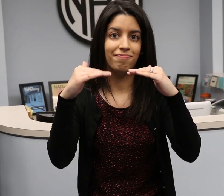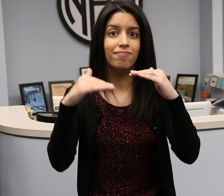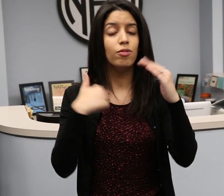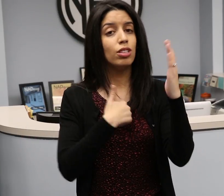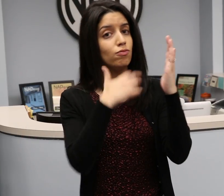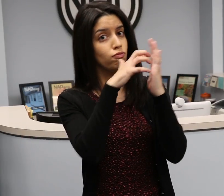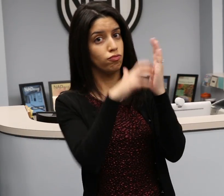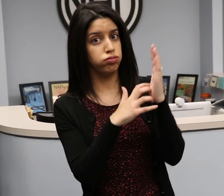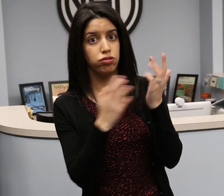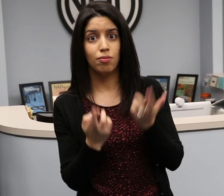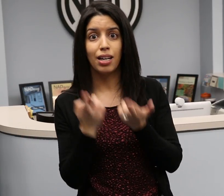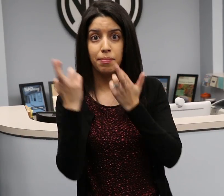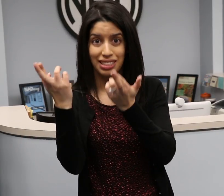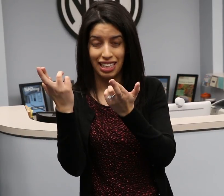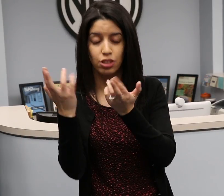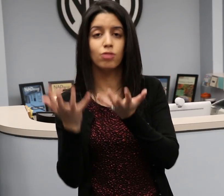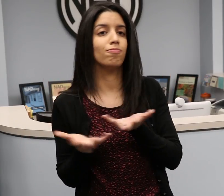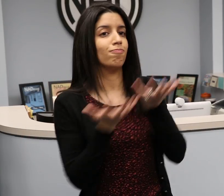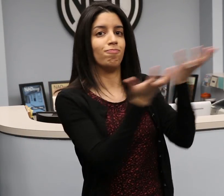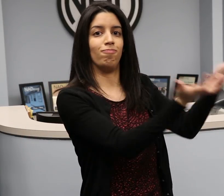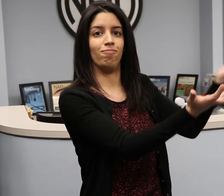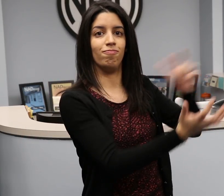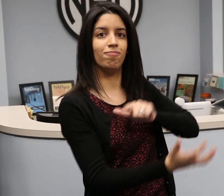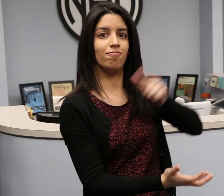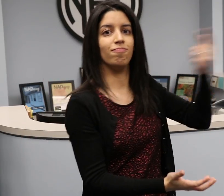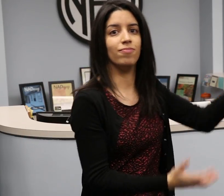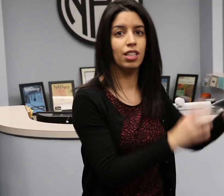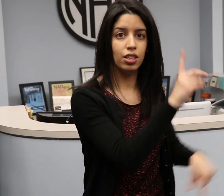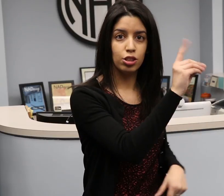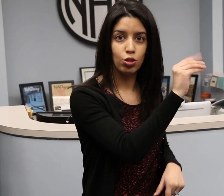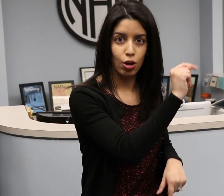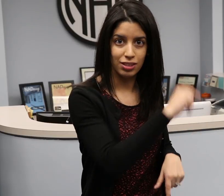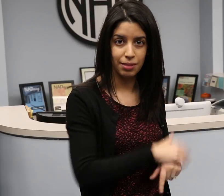The ACCESS Advisory Committee submitted these recommendations to the Department of Transportation.